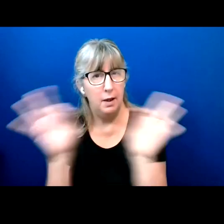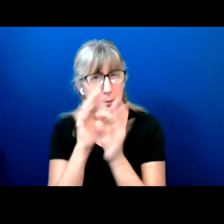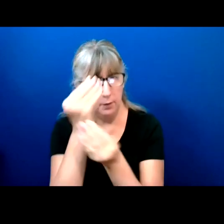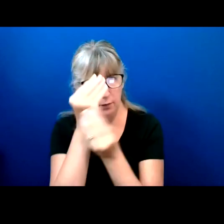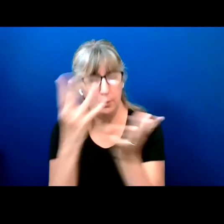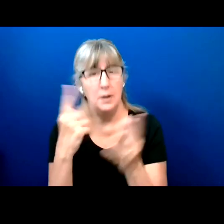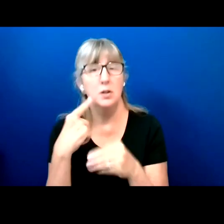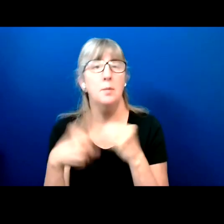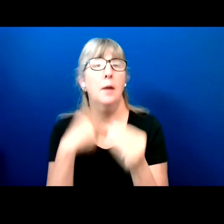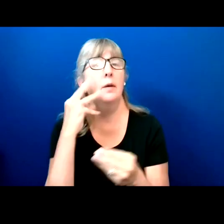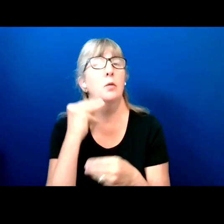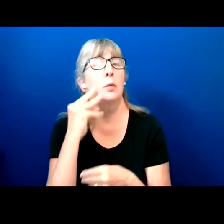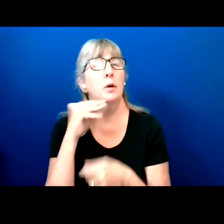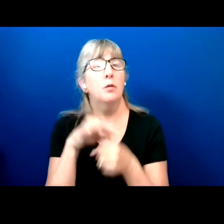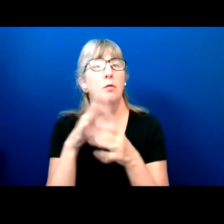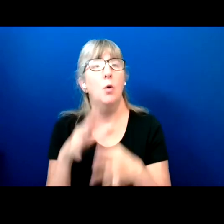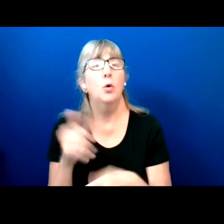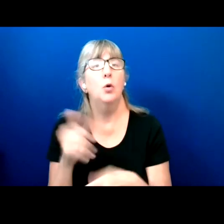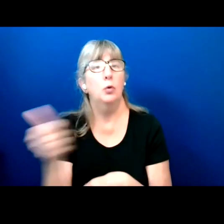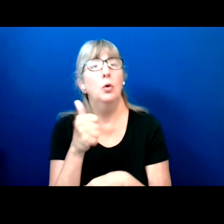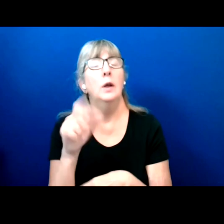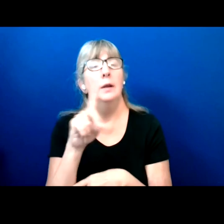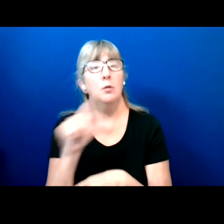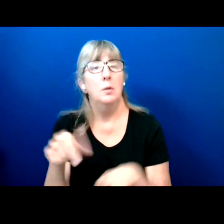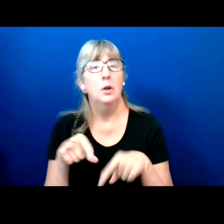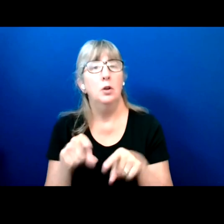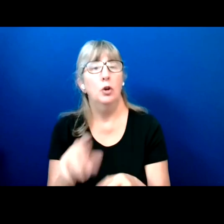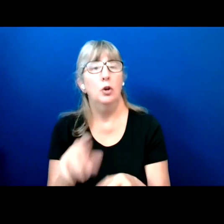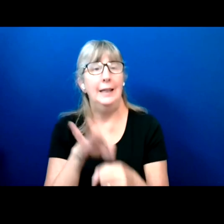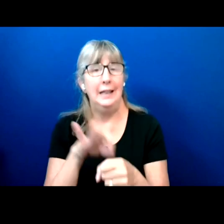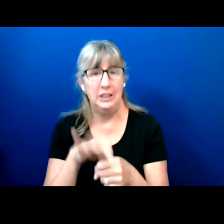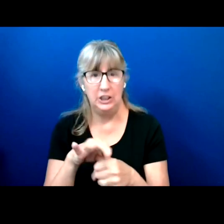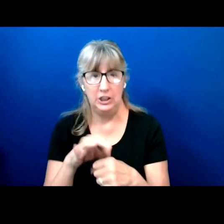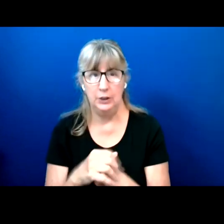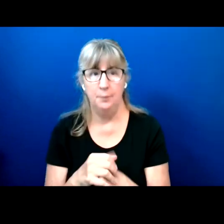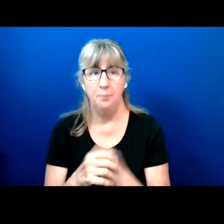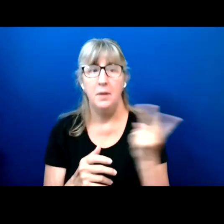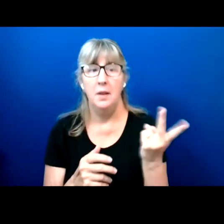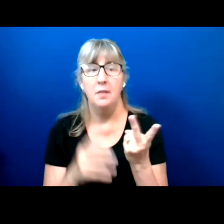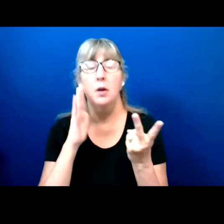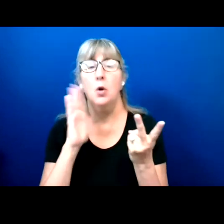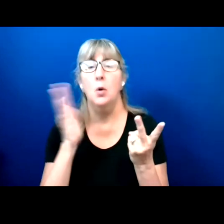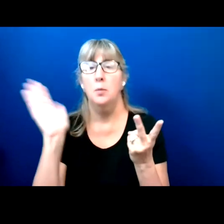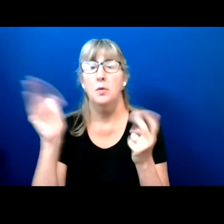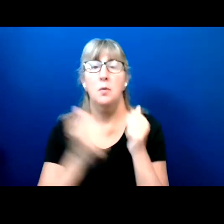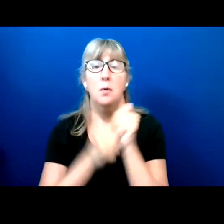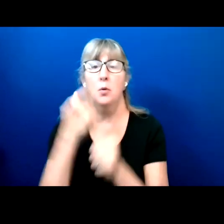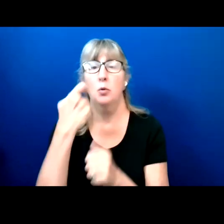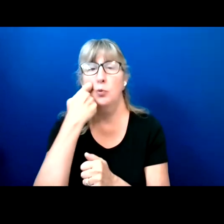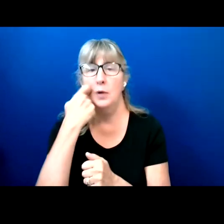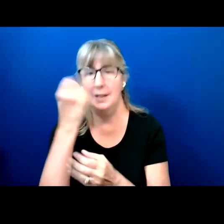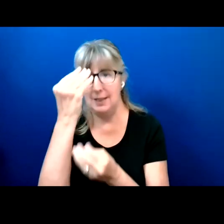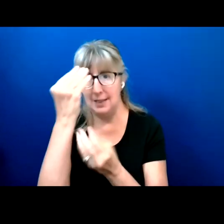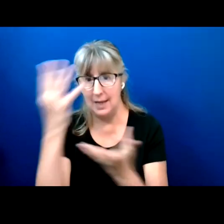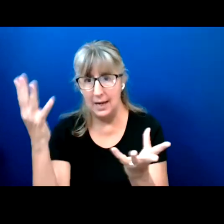of voters with disabilities in elections. And they're going to present what their most recent data says about the disability vote